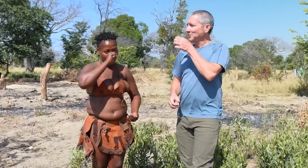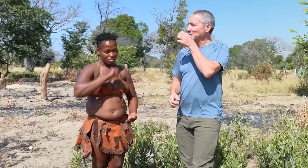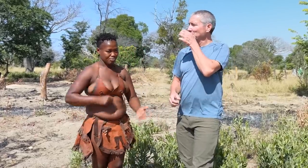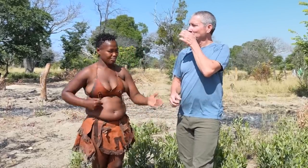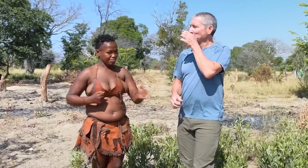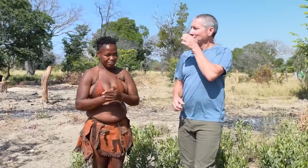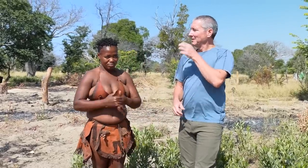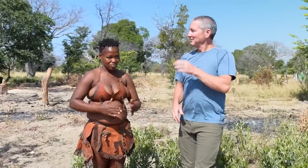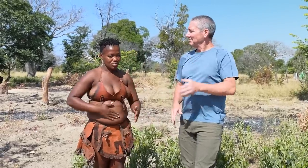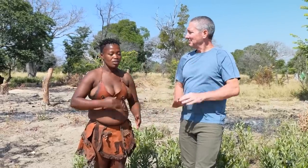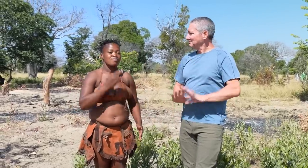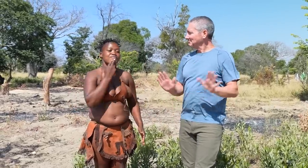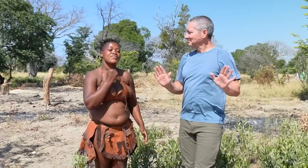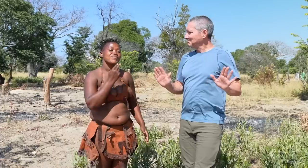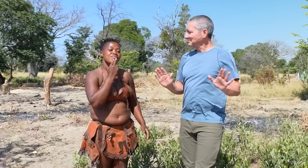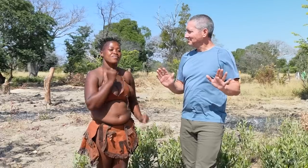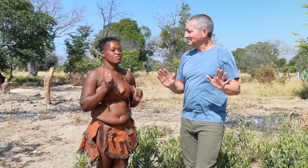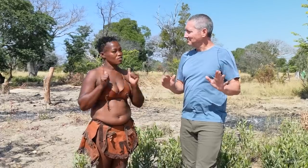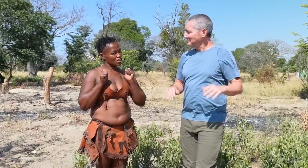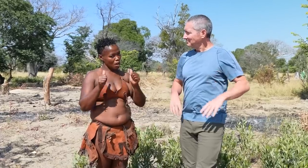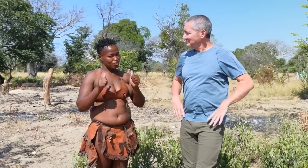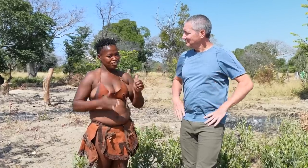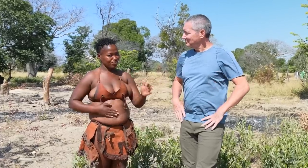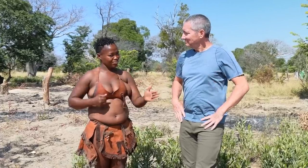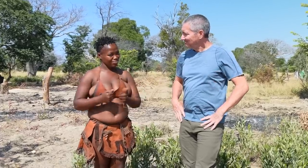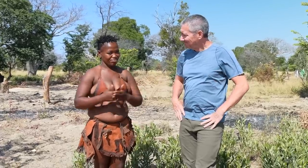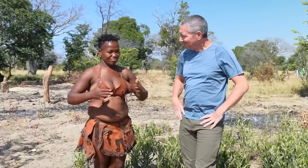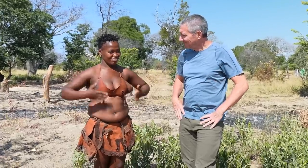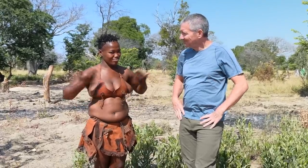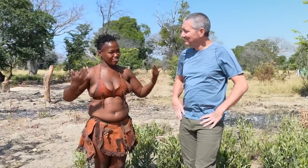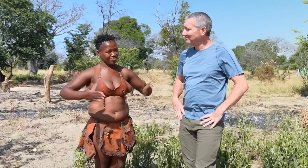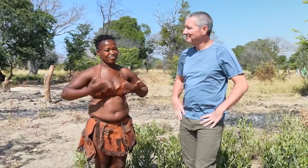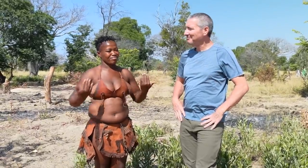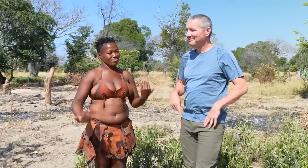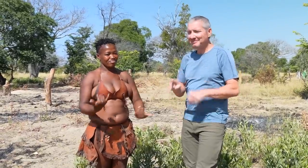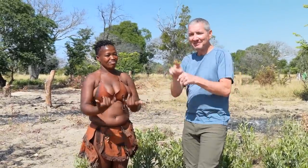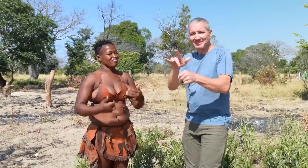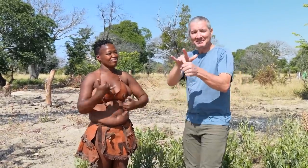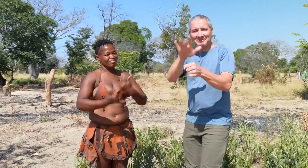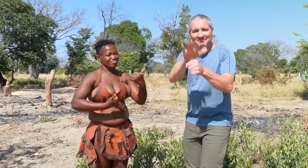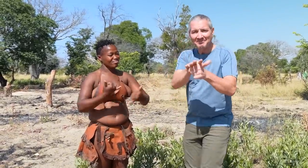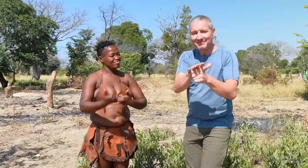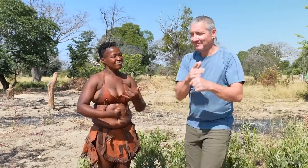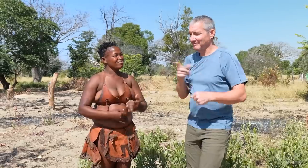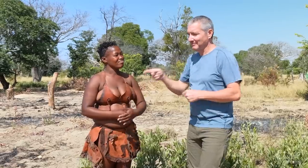Last step, enjoy. It’s very satisfying, it tastes good! Like how we have soda,